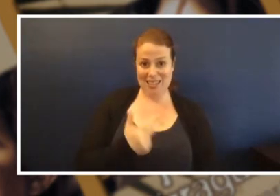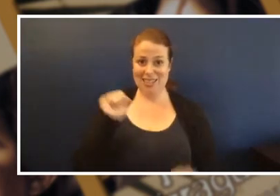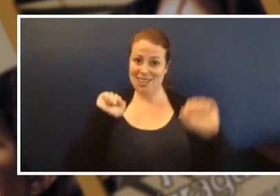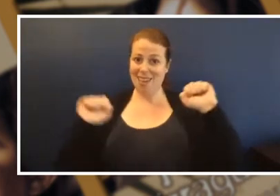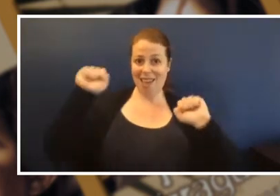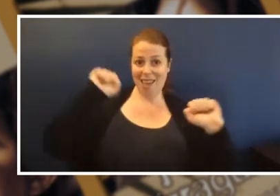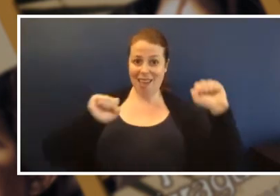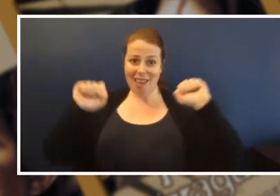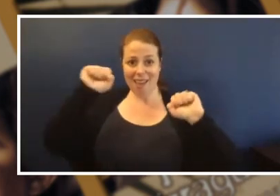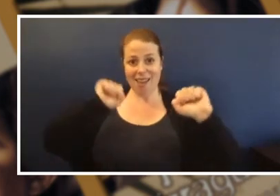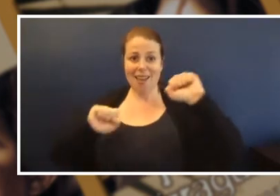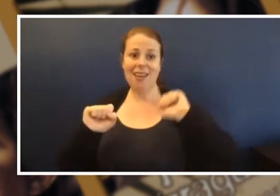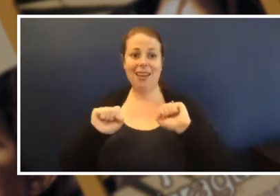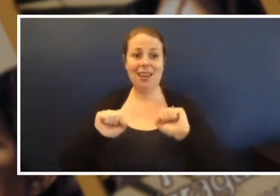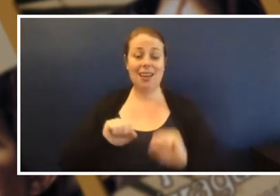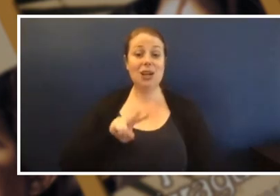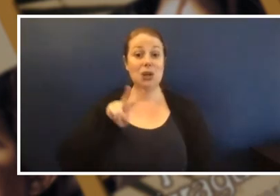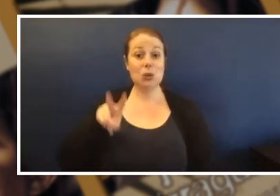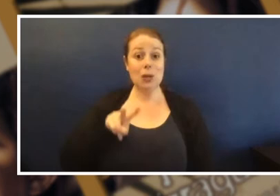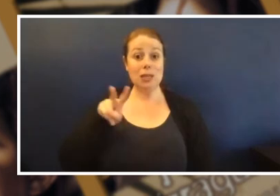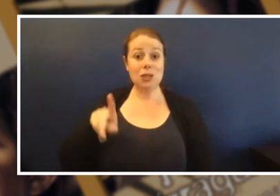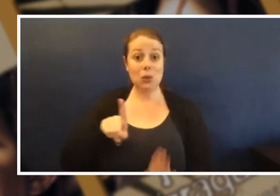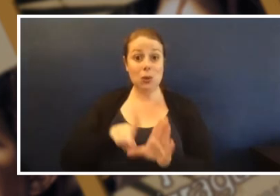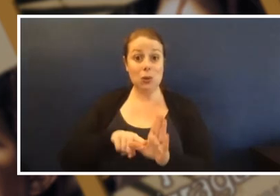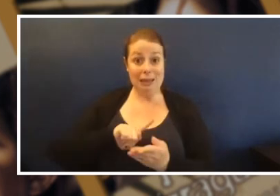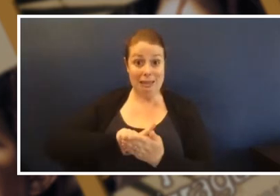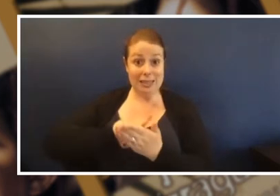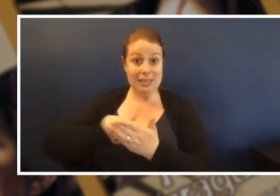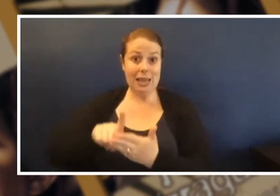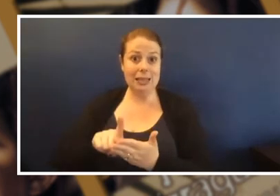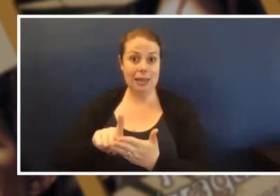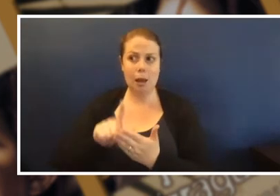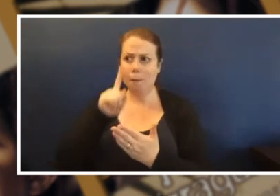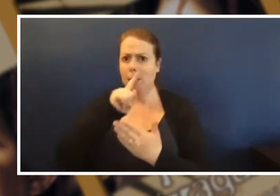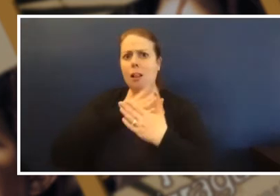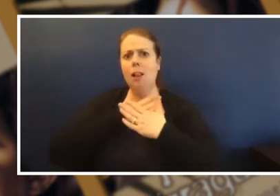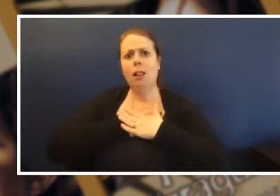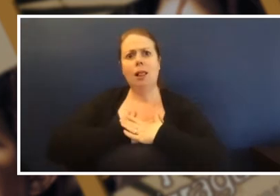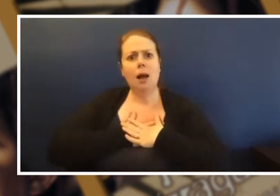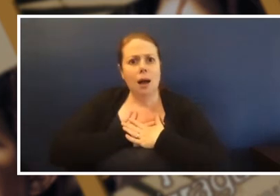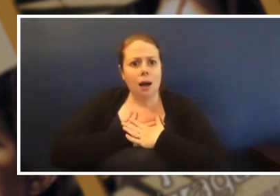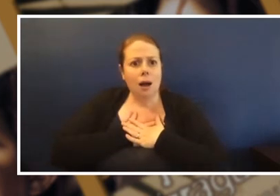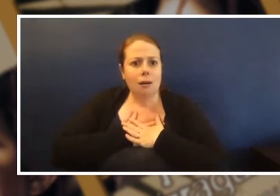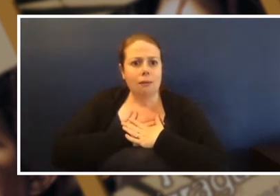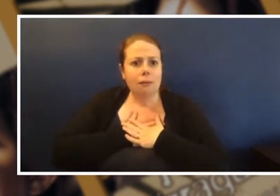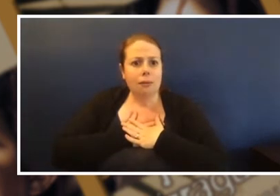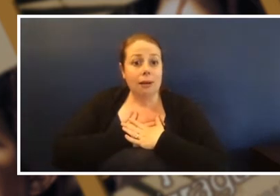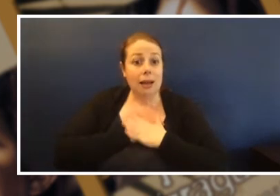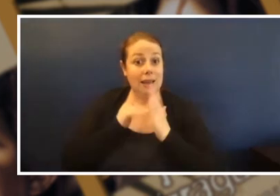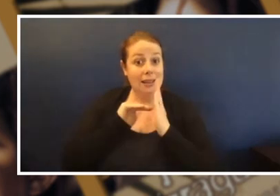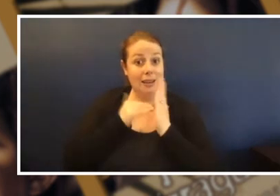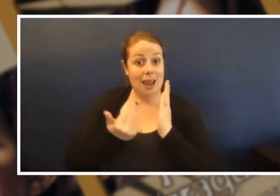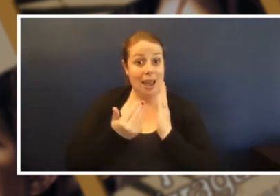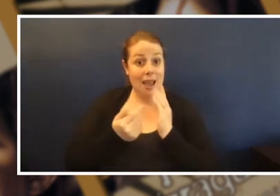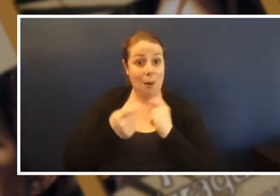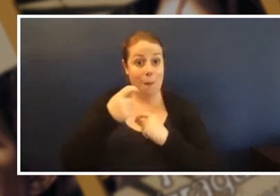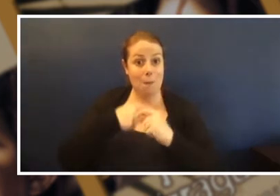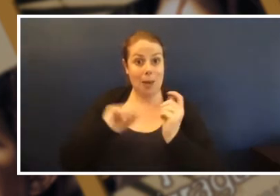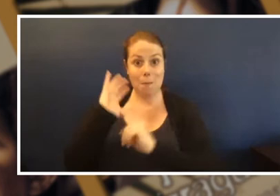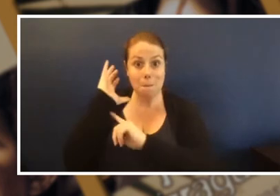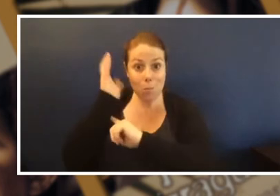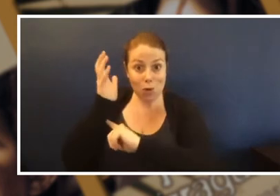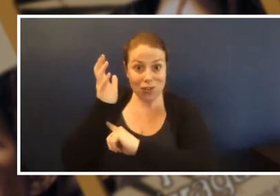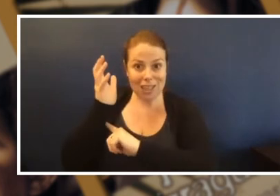then 22 years later it is still so loved and it's been turned into a big film. Why do you